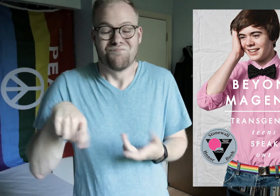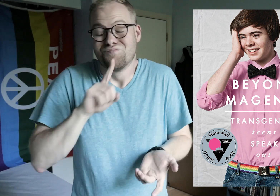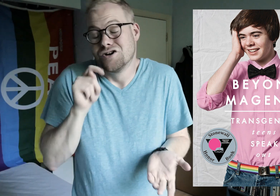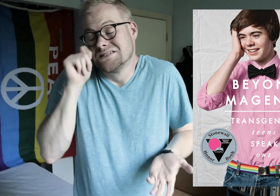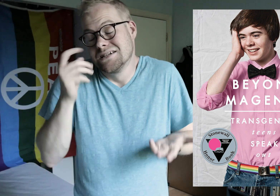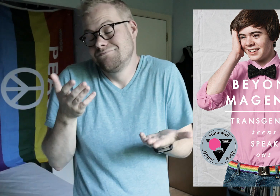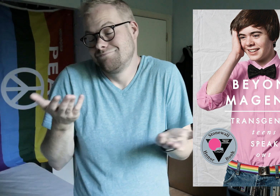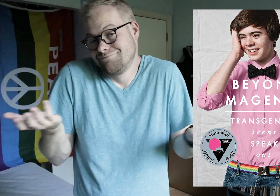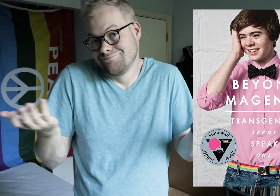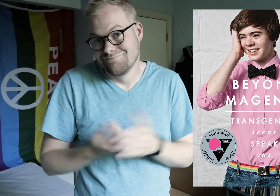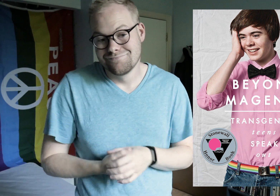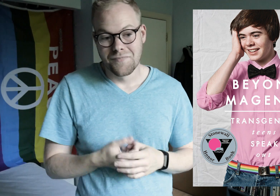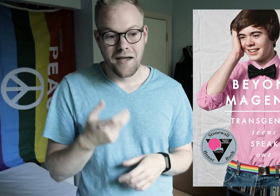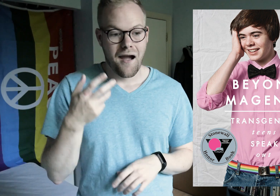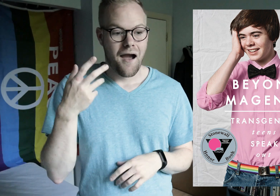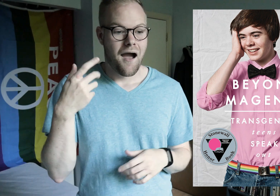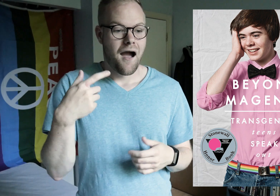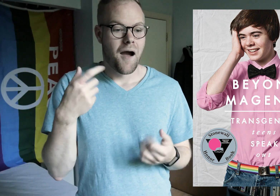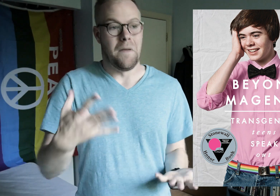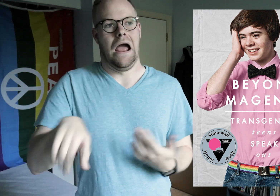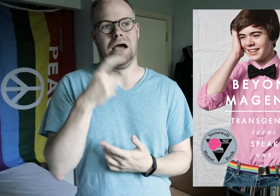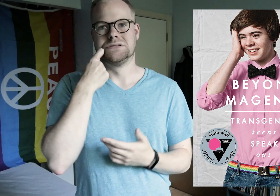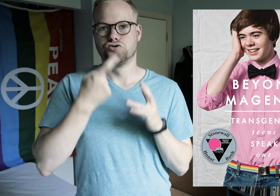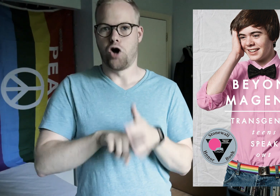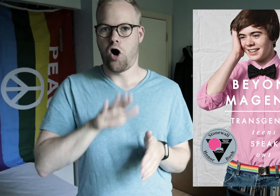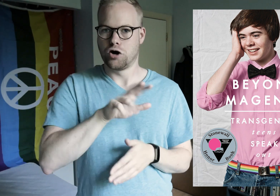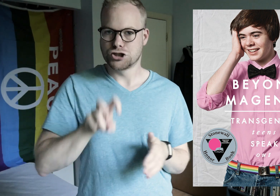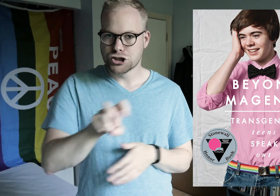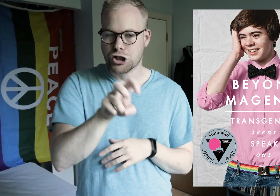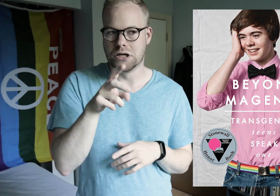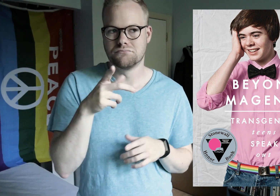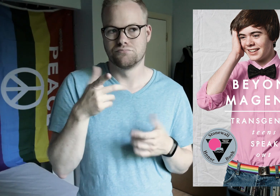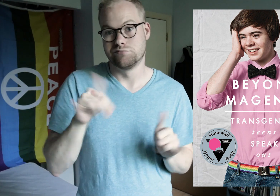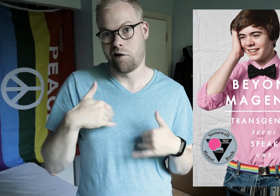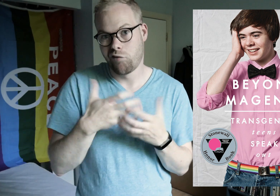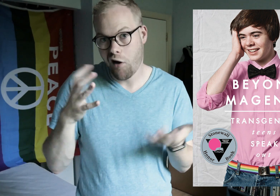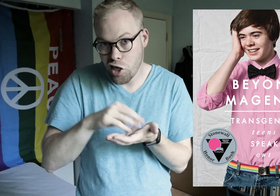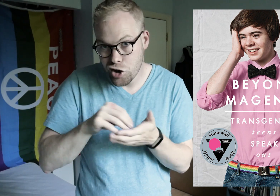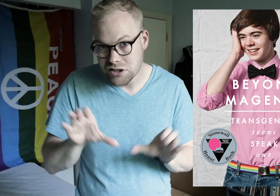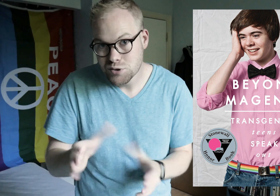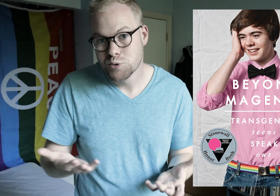These are teens, after all. Many of them had very recently started their journey, so they still had a lot of learning to do.